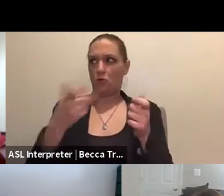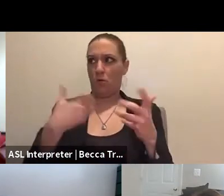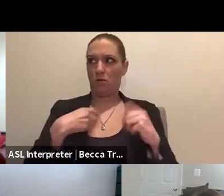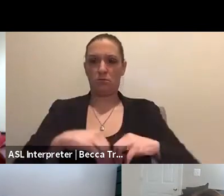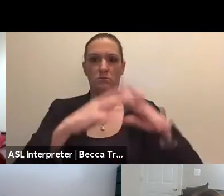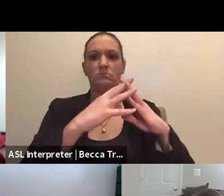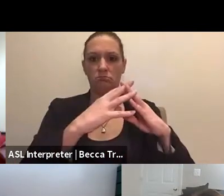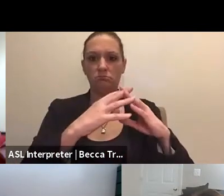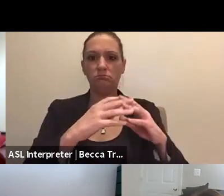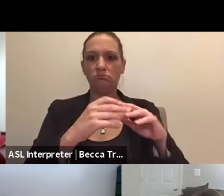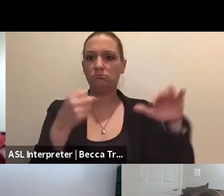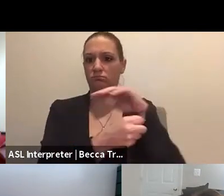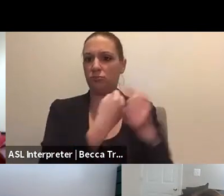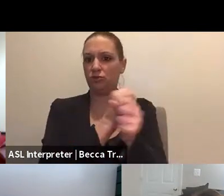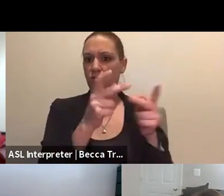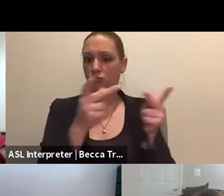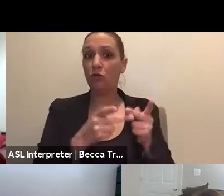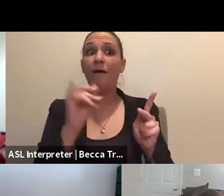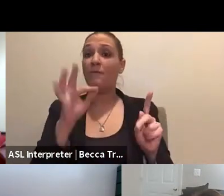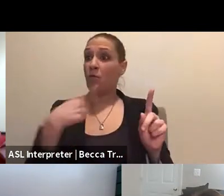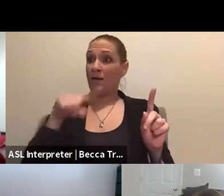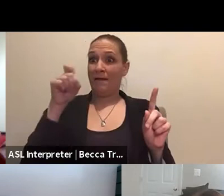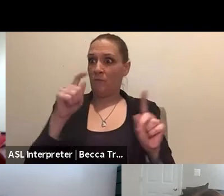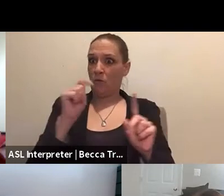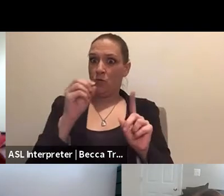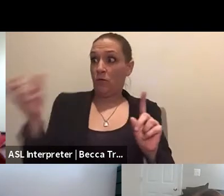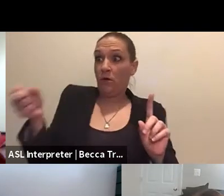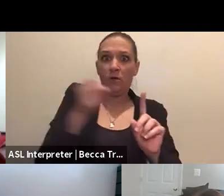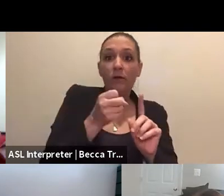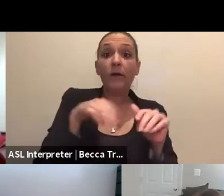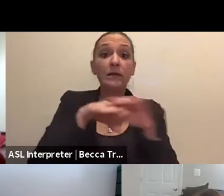And if we need to bring in accessible shower trailers